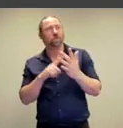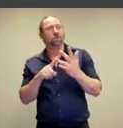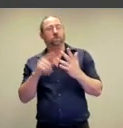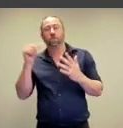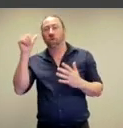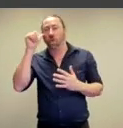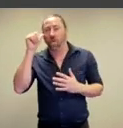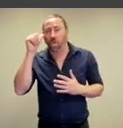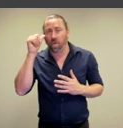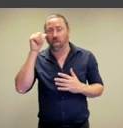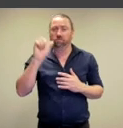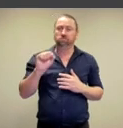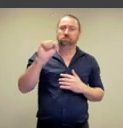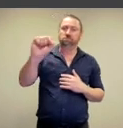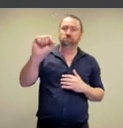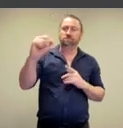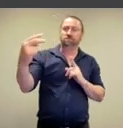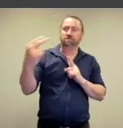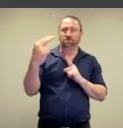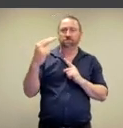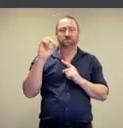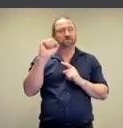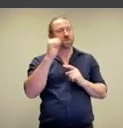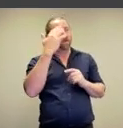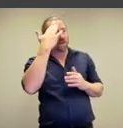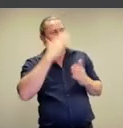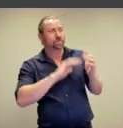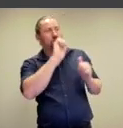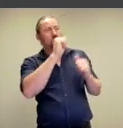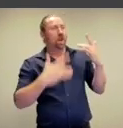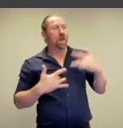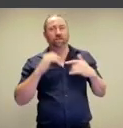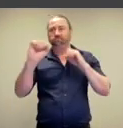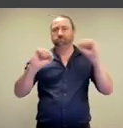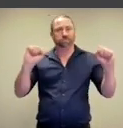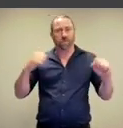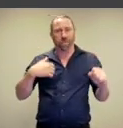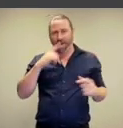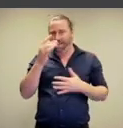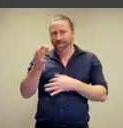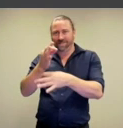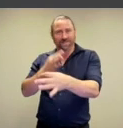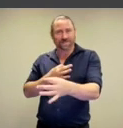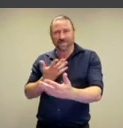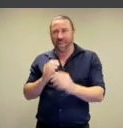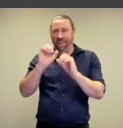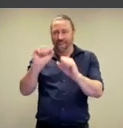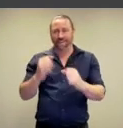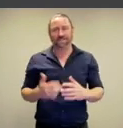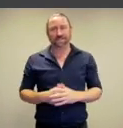impossibility of ever knowing someone else's